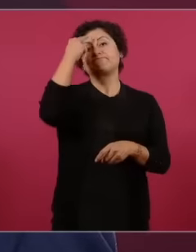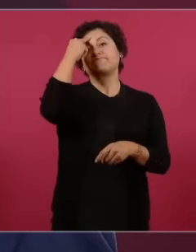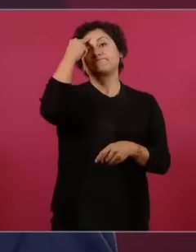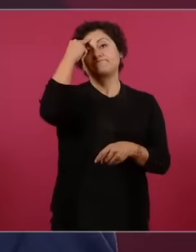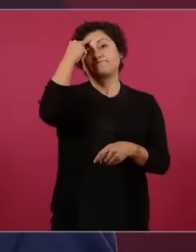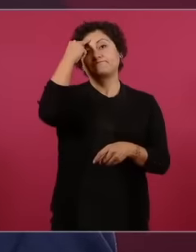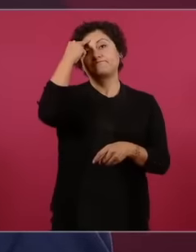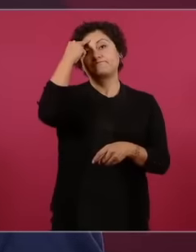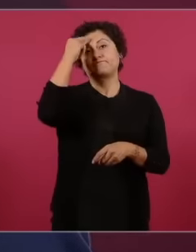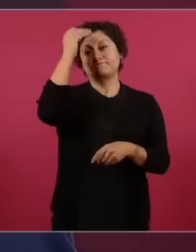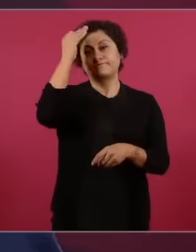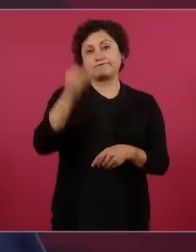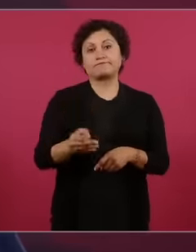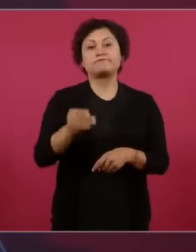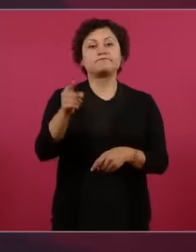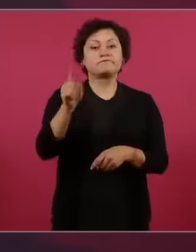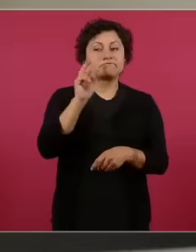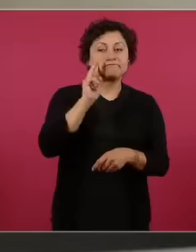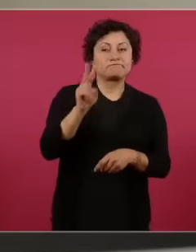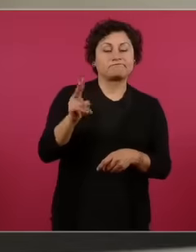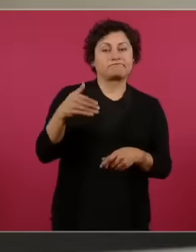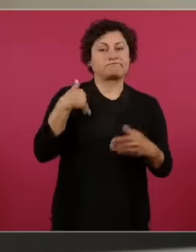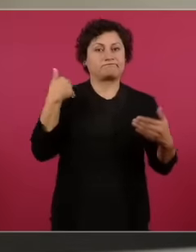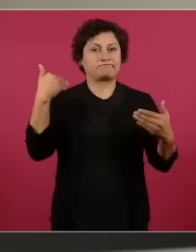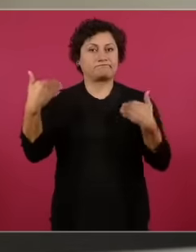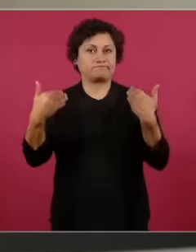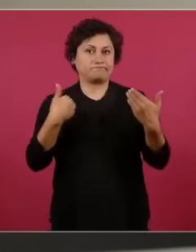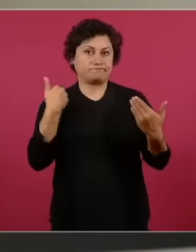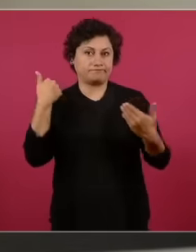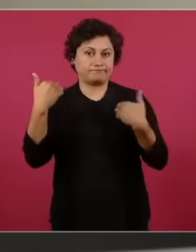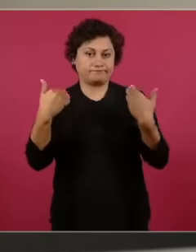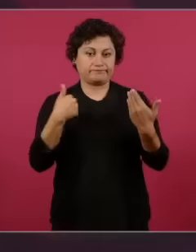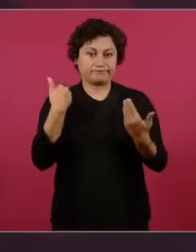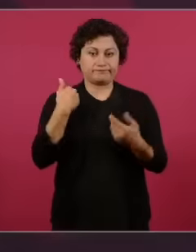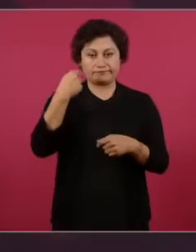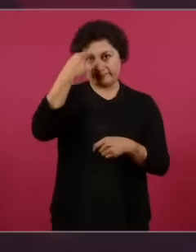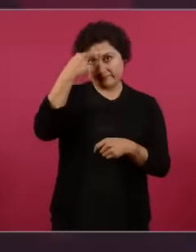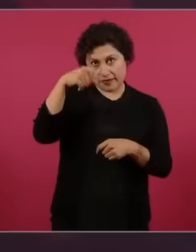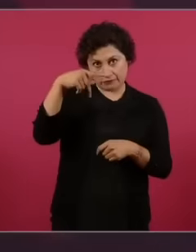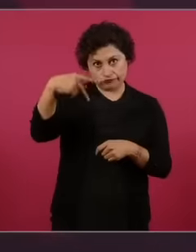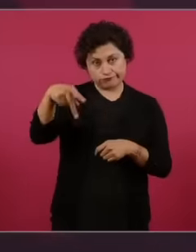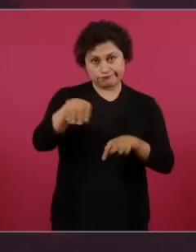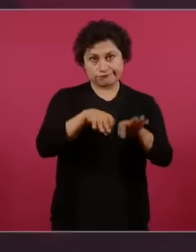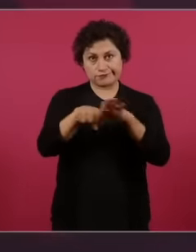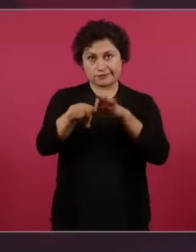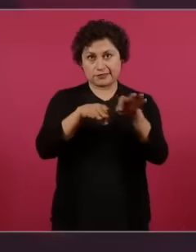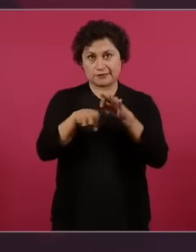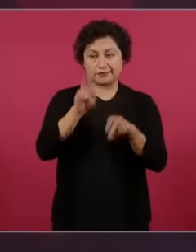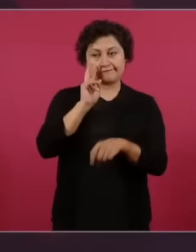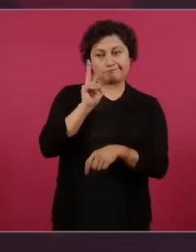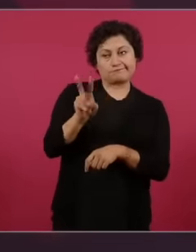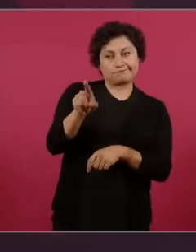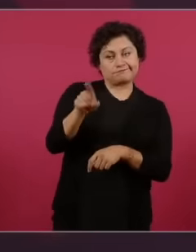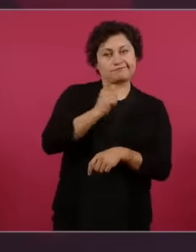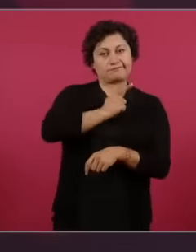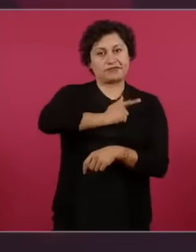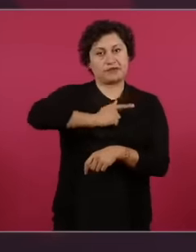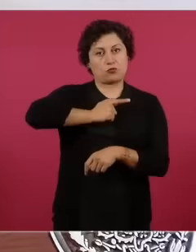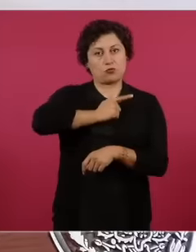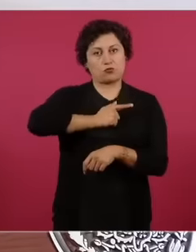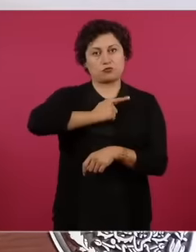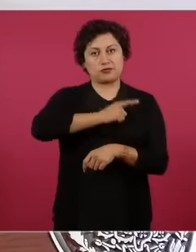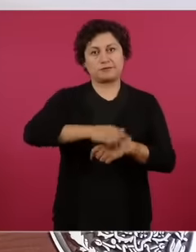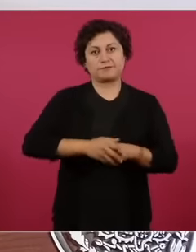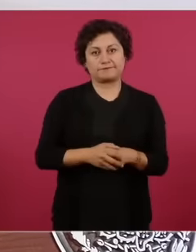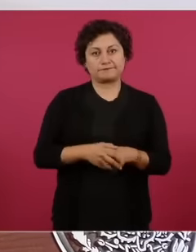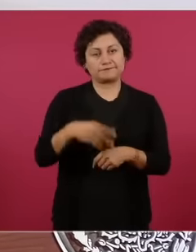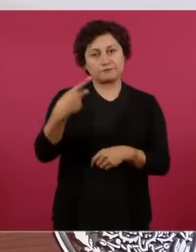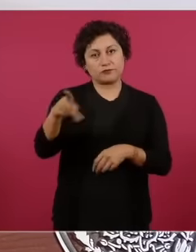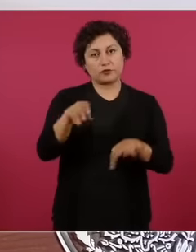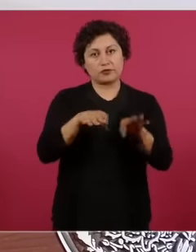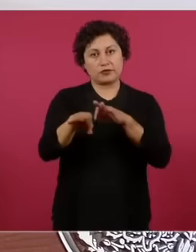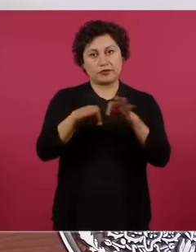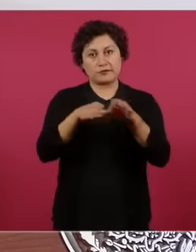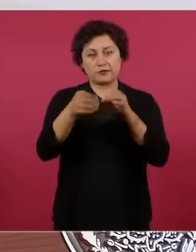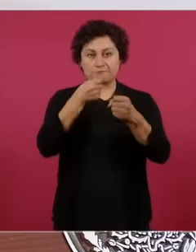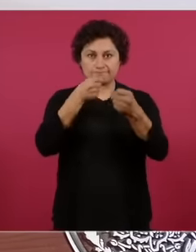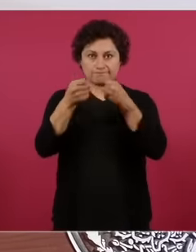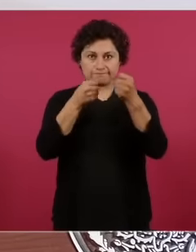enthusiastic about your work You like the profession of journalism you like it